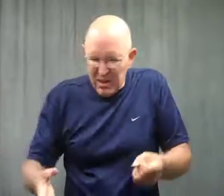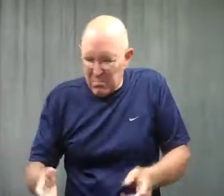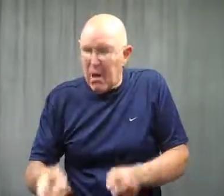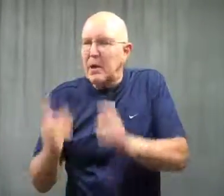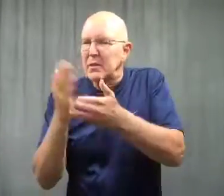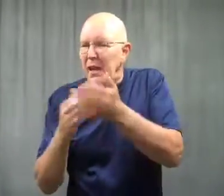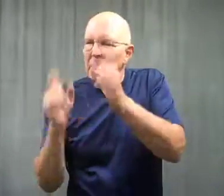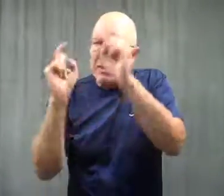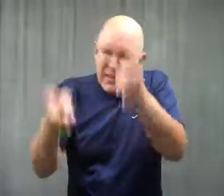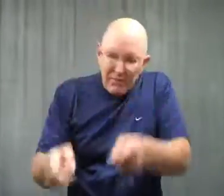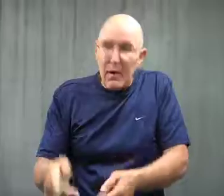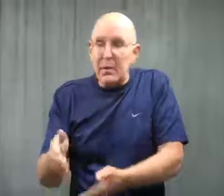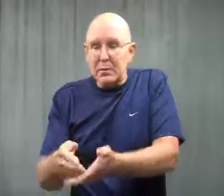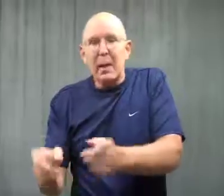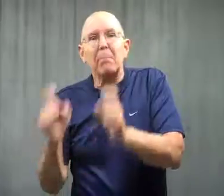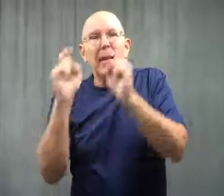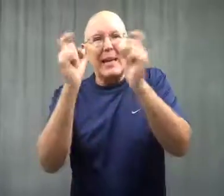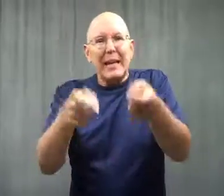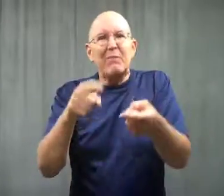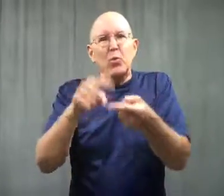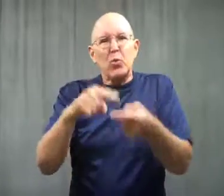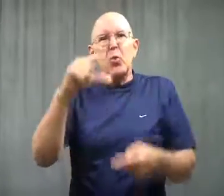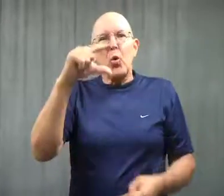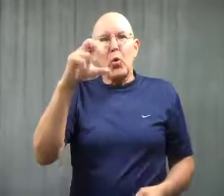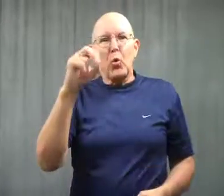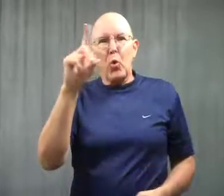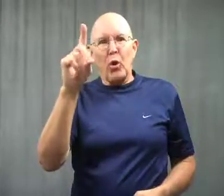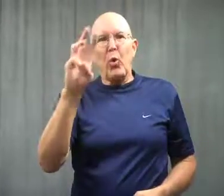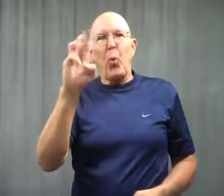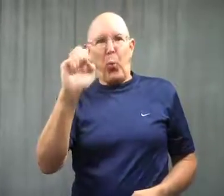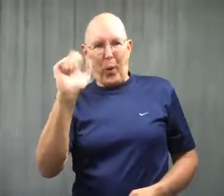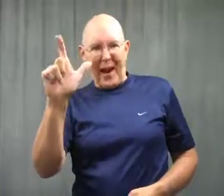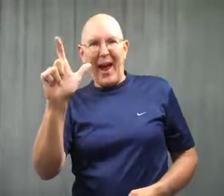Some of it was given away, some to Goodwill.